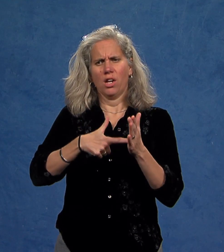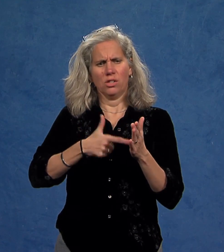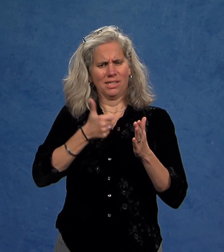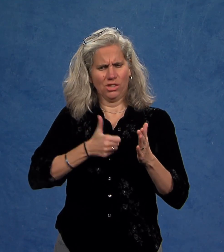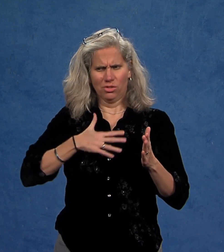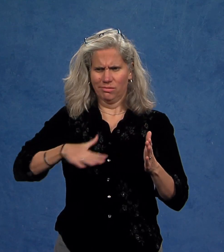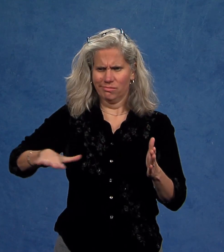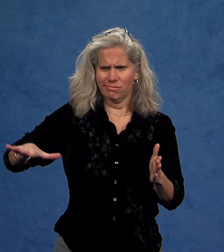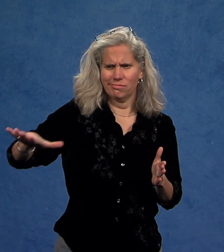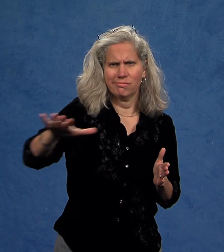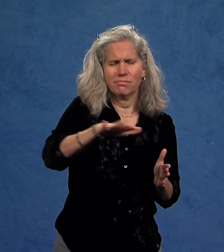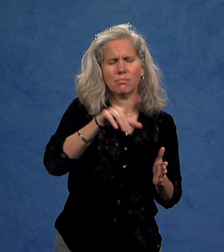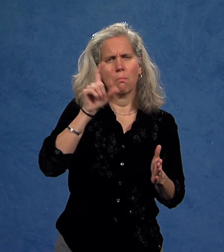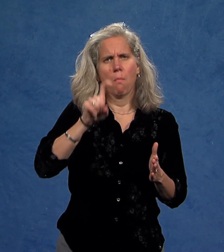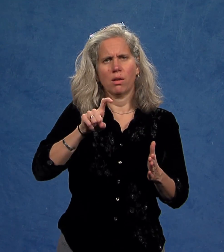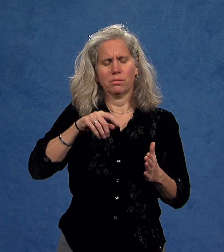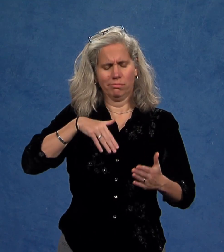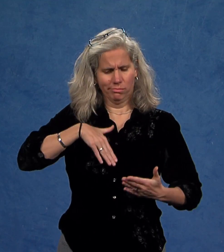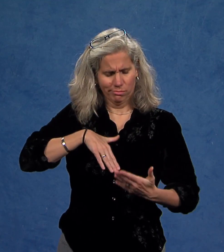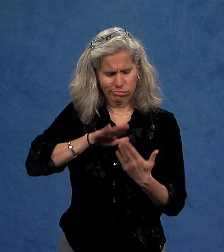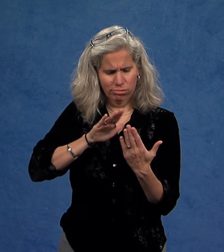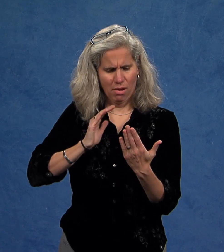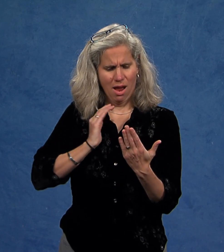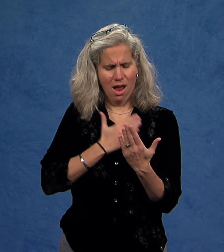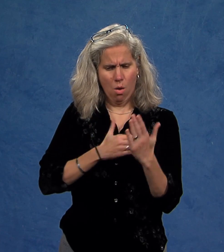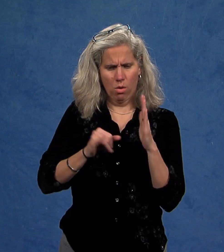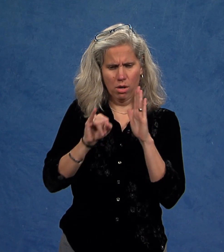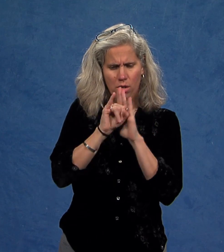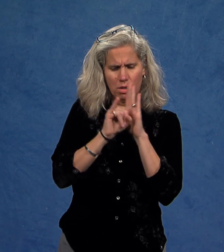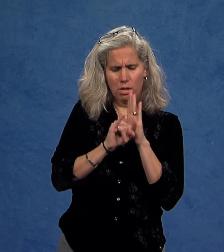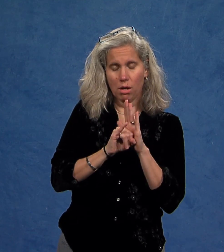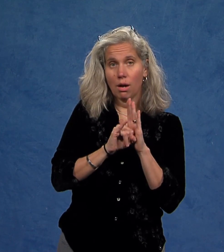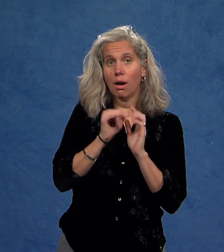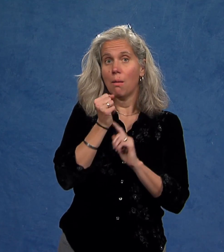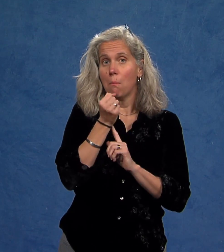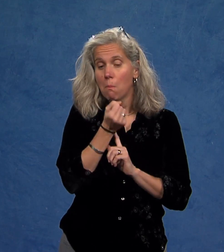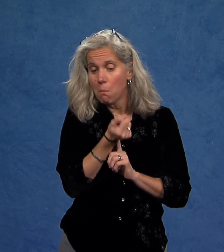requires us to acknowledge how our identities,